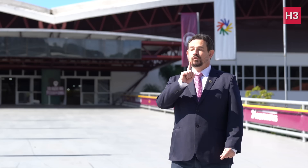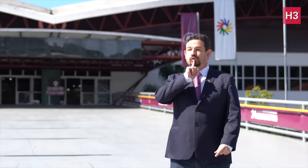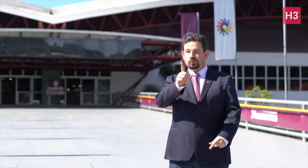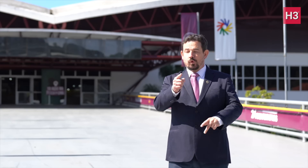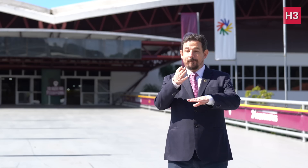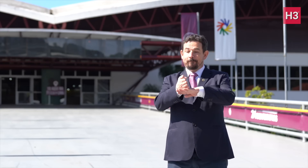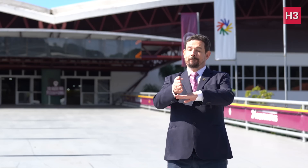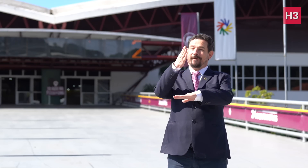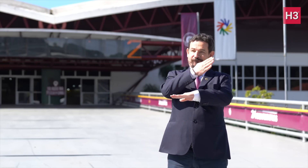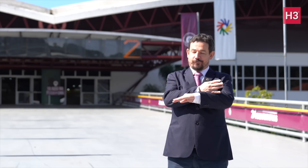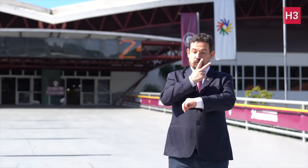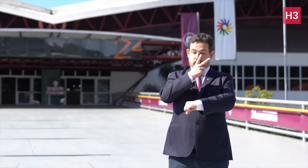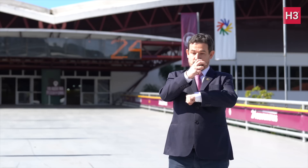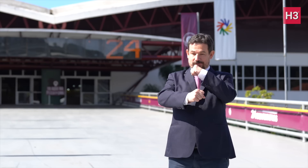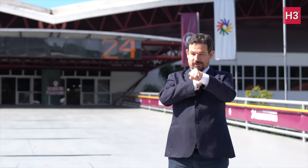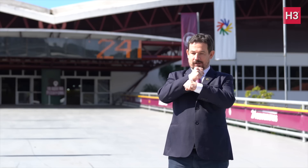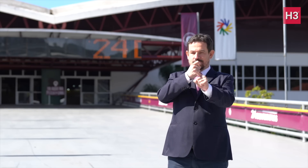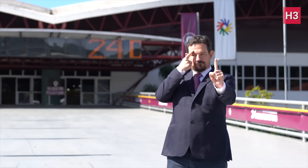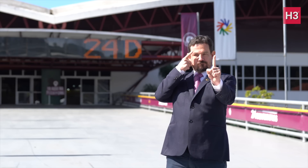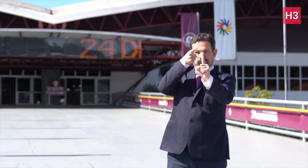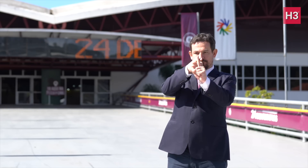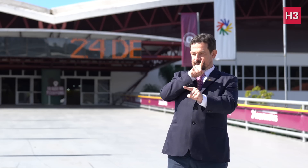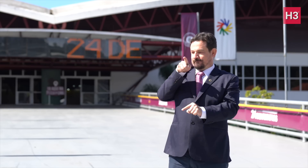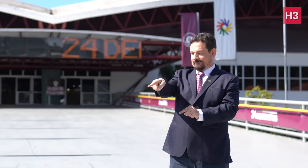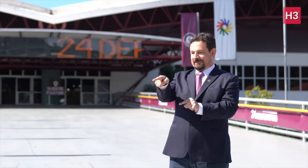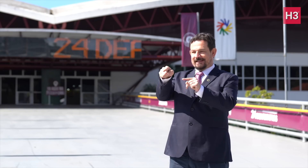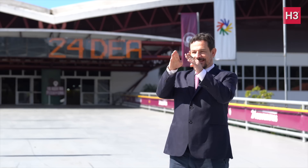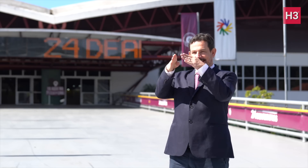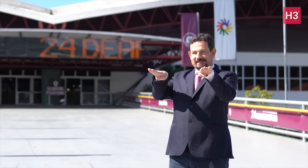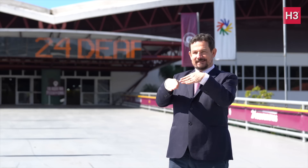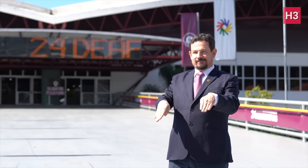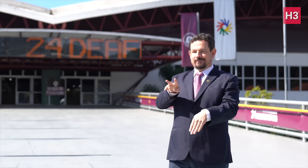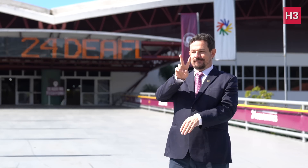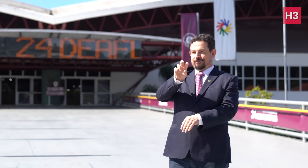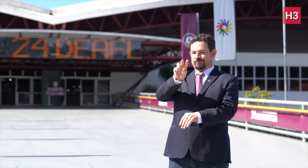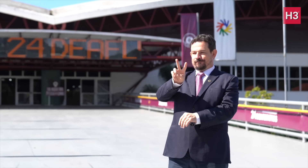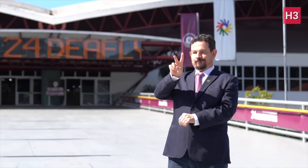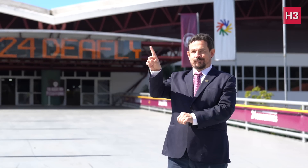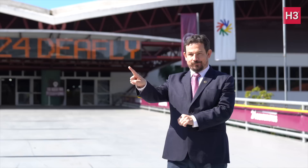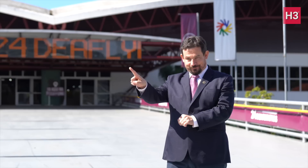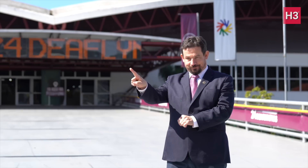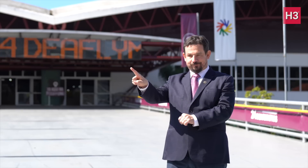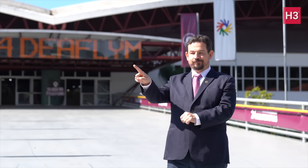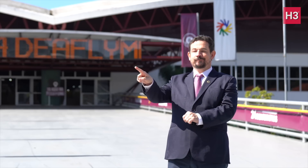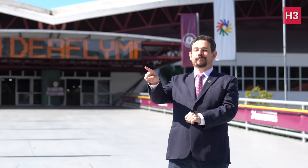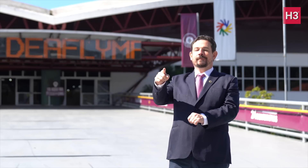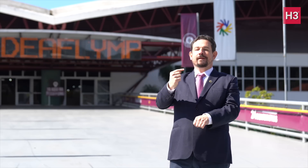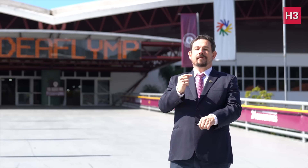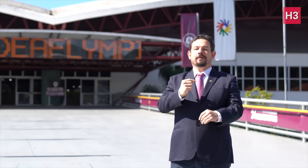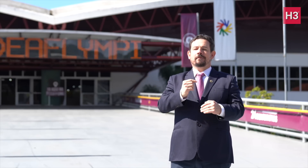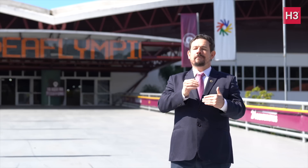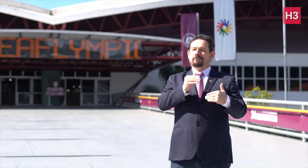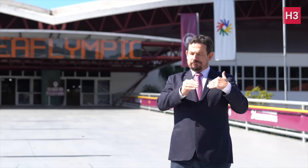Our goal two years ago was to host in December 2021. But ICSD had some serious issues